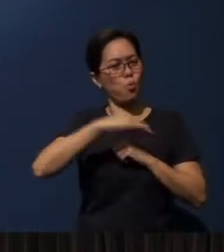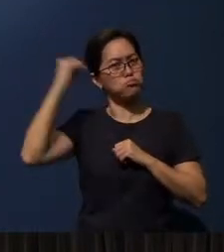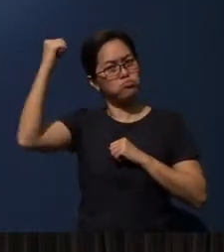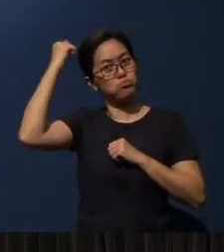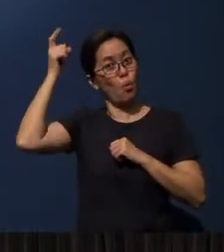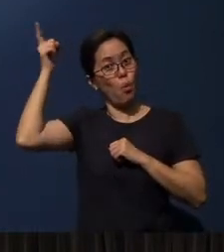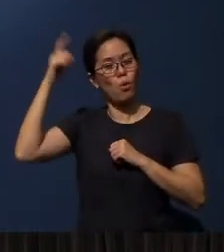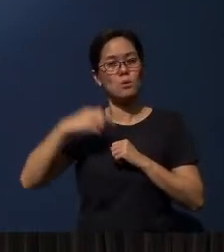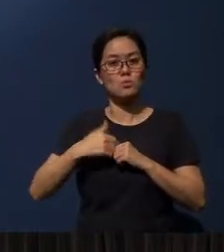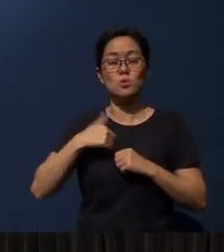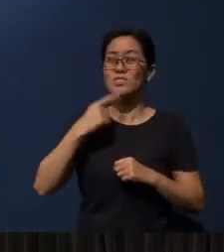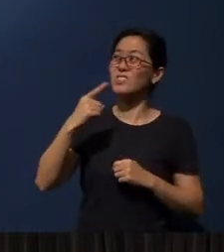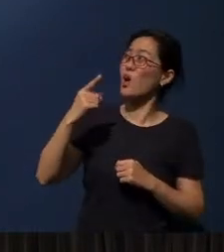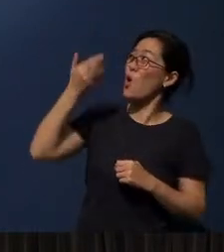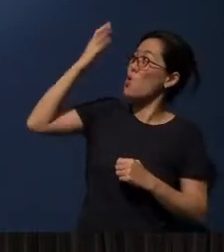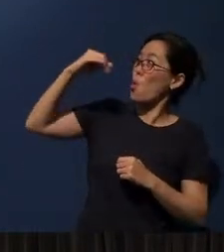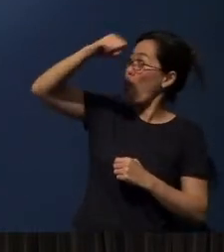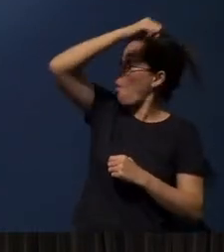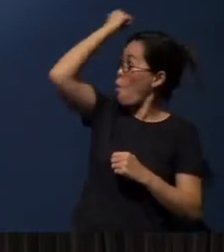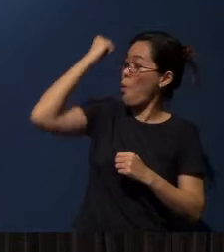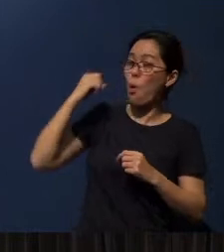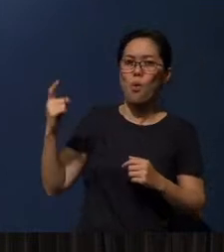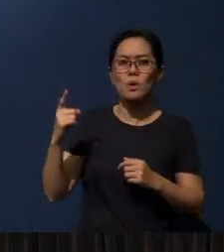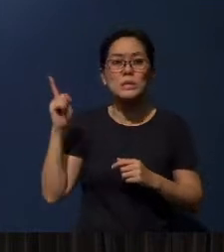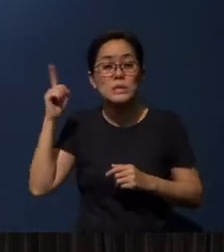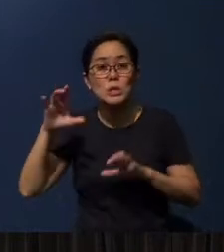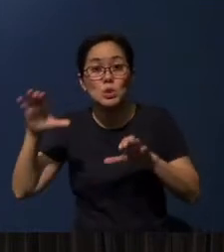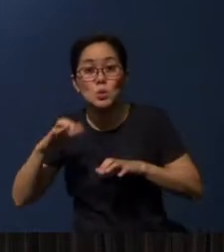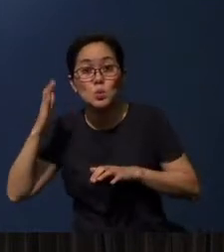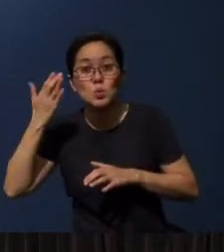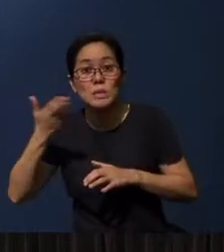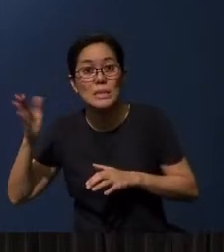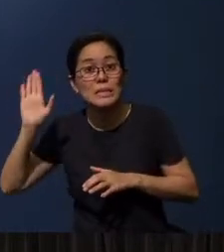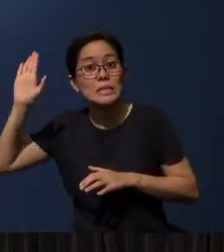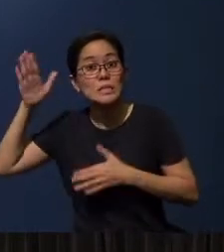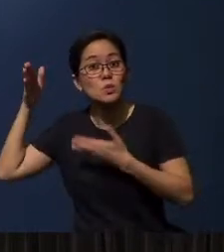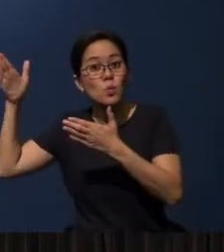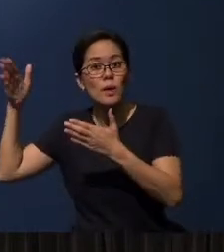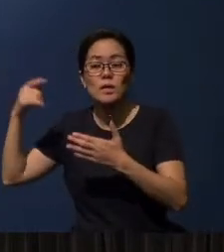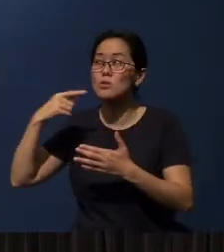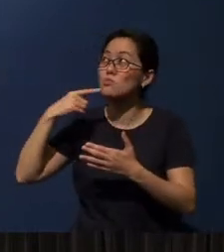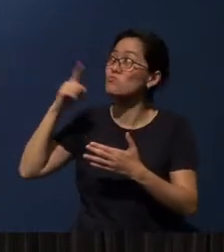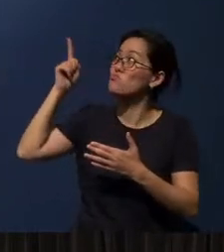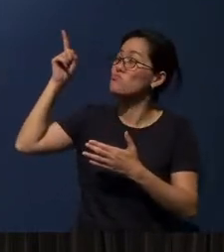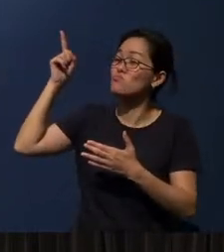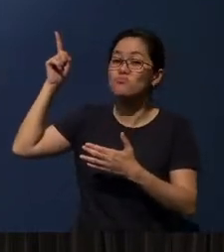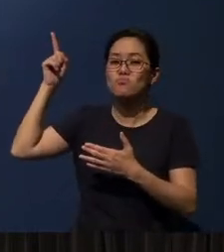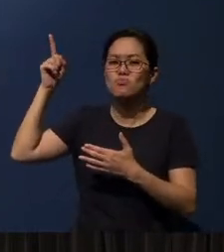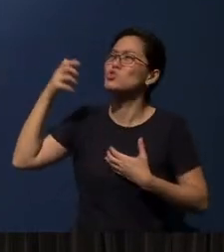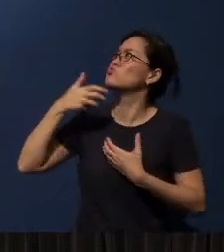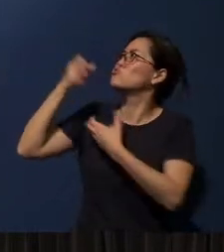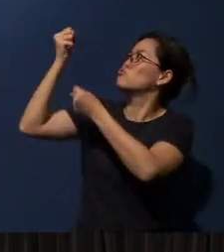When you say God is sovereign over all, (He is) doing things His way and He says, “You can trust Me.”